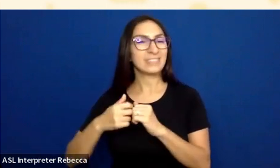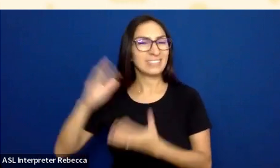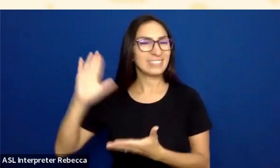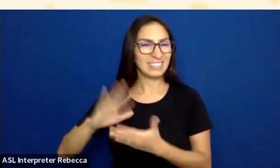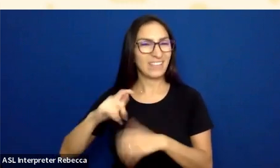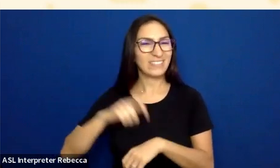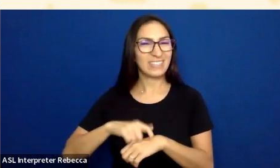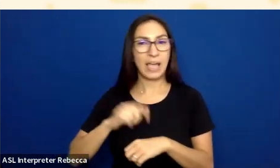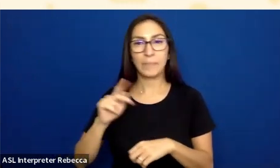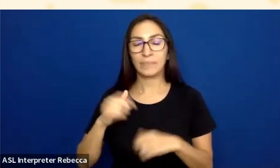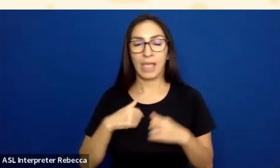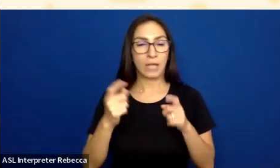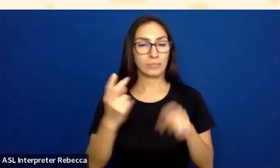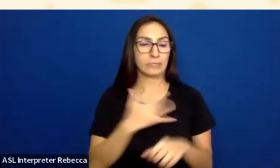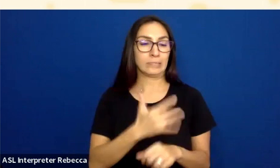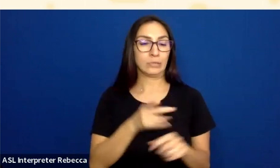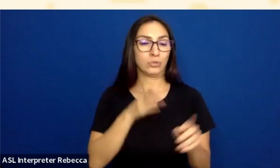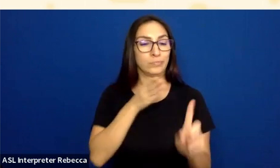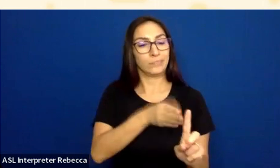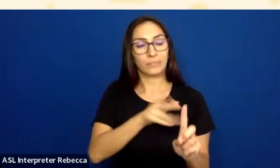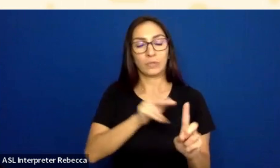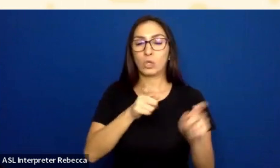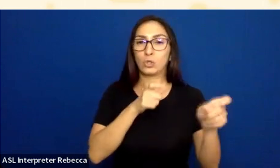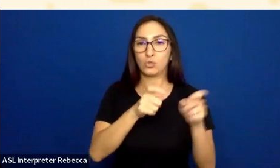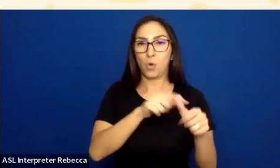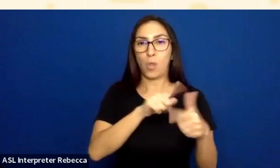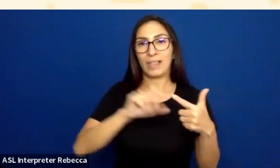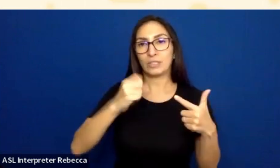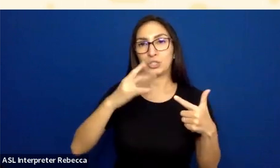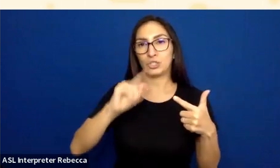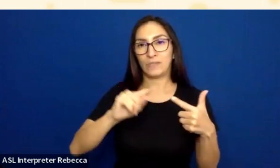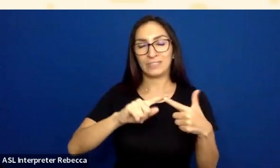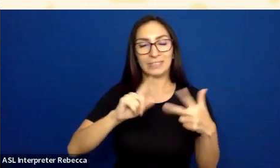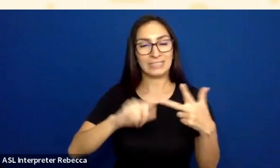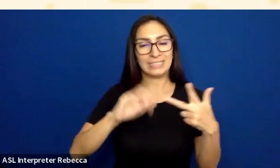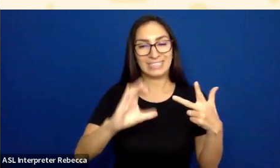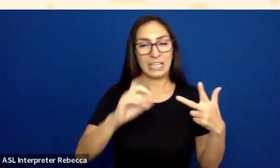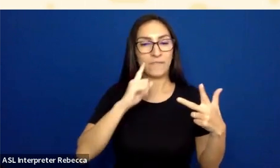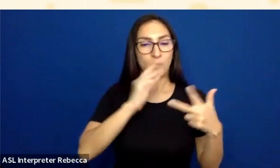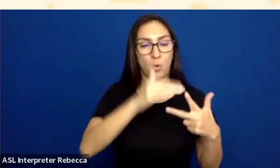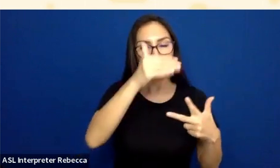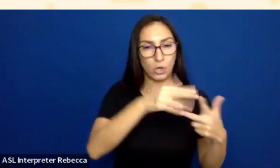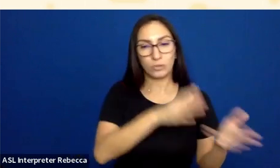is Control-Shift C on Windows and Command-Shift or Command-Option. I think, maybe even both.